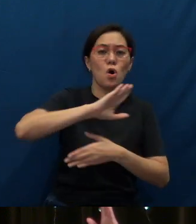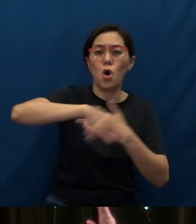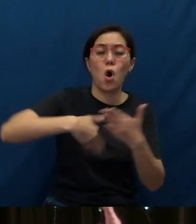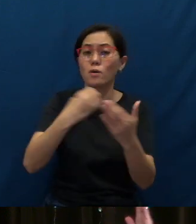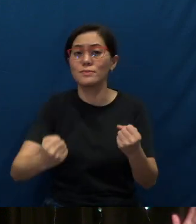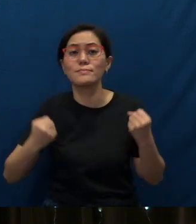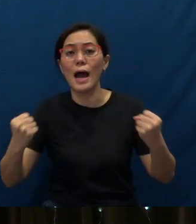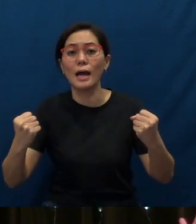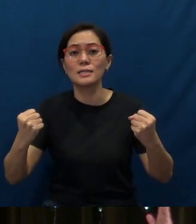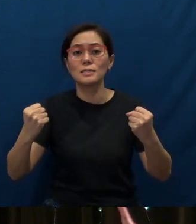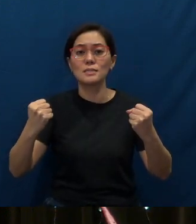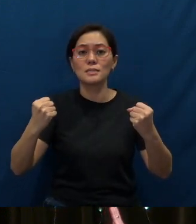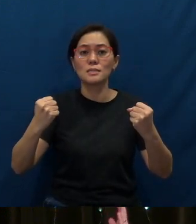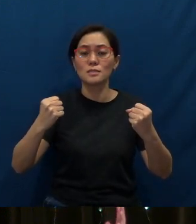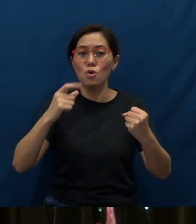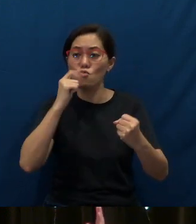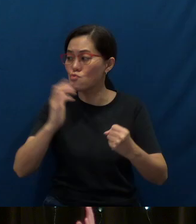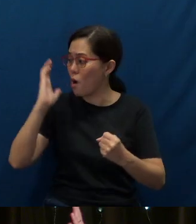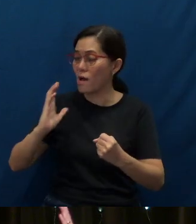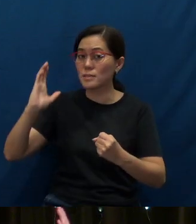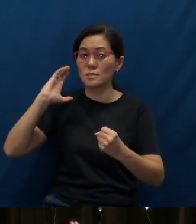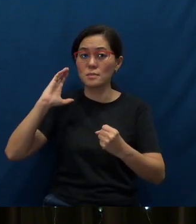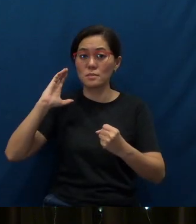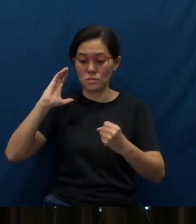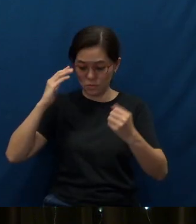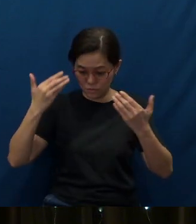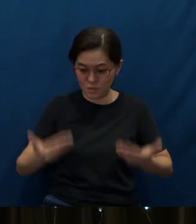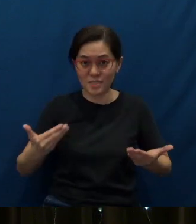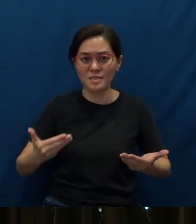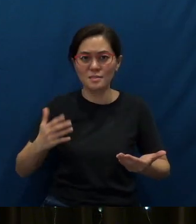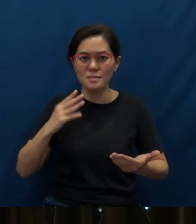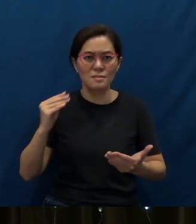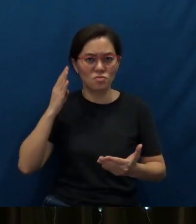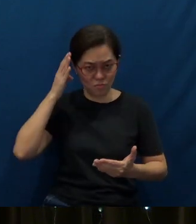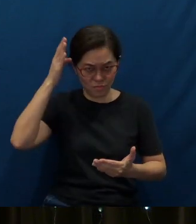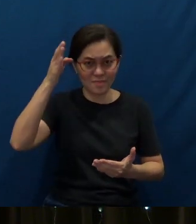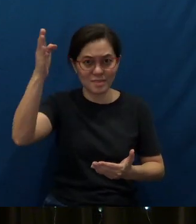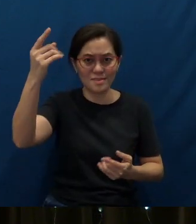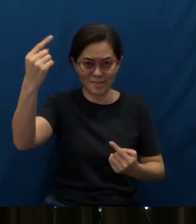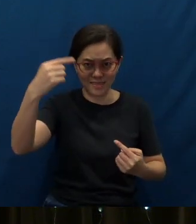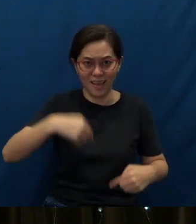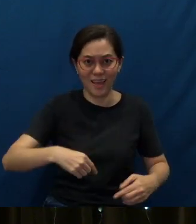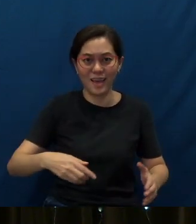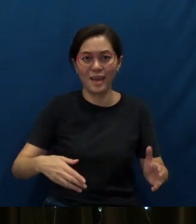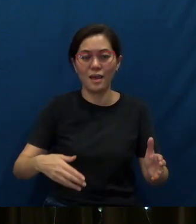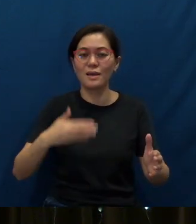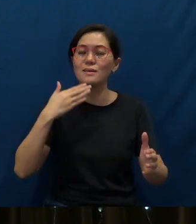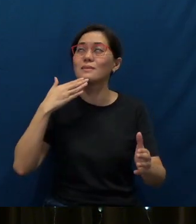who was, who is and who is to come. Thank You, Jesus.